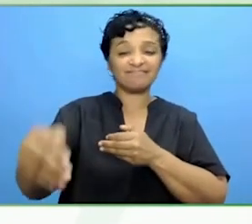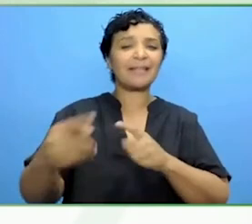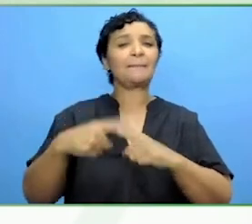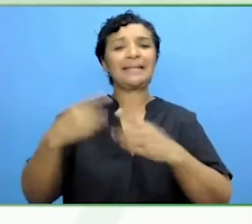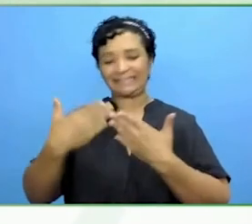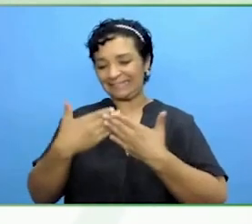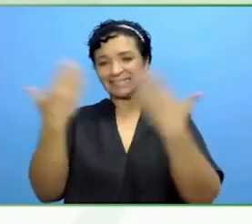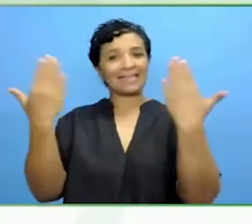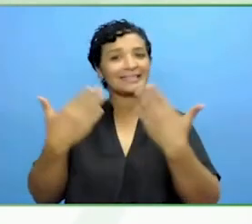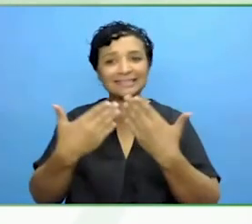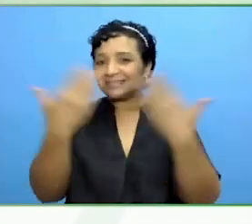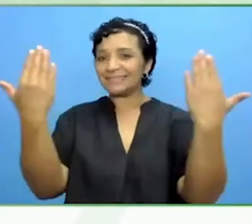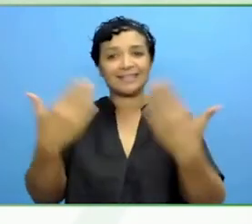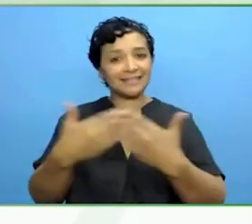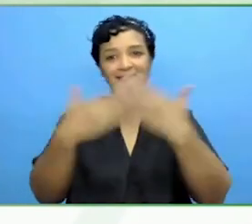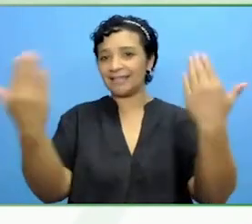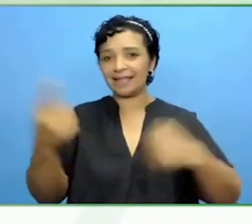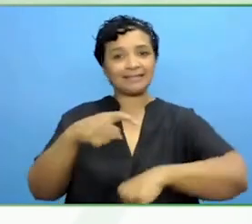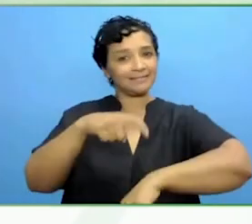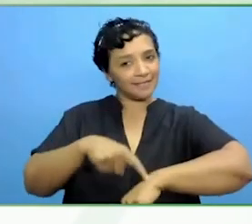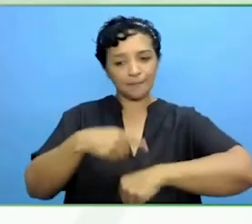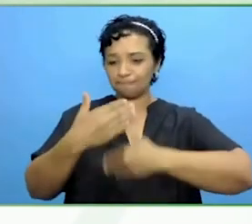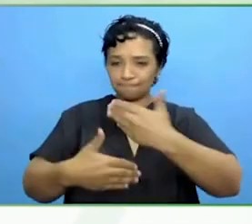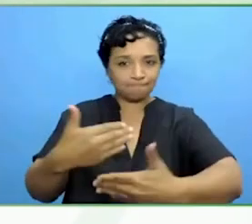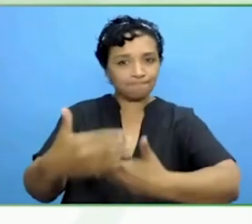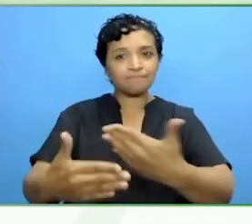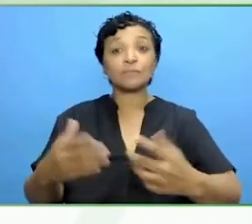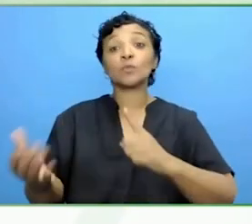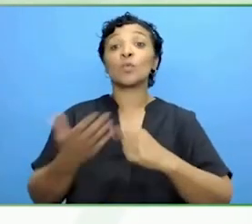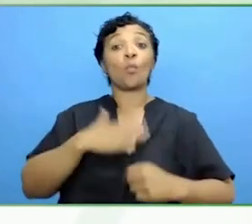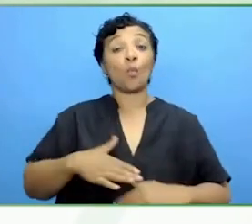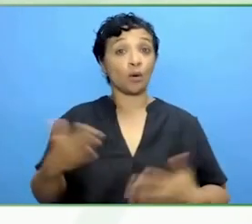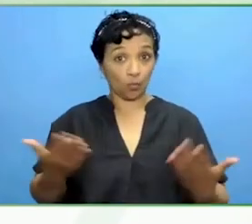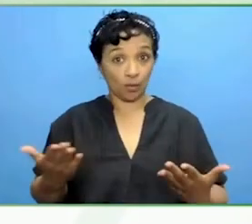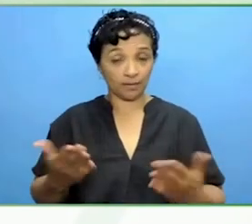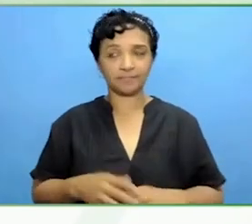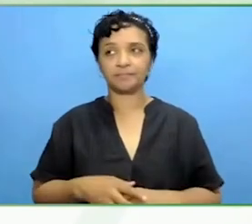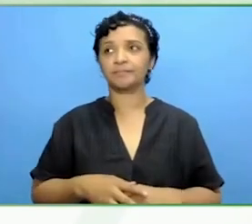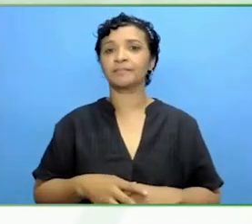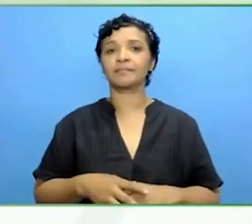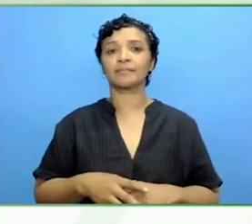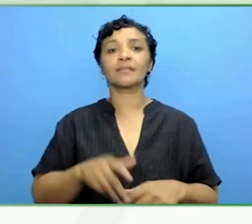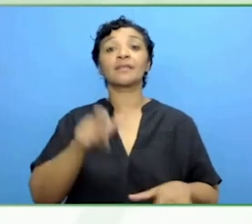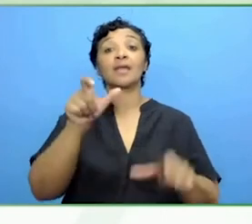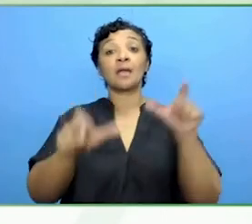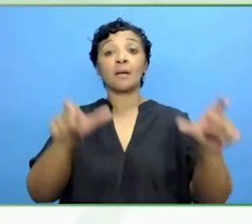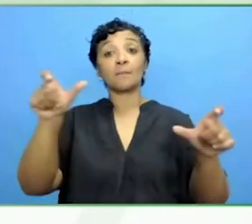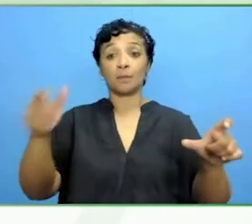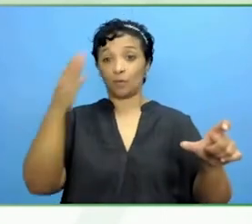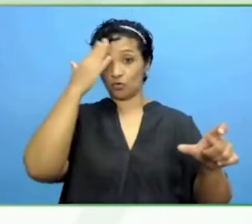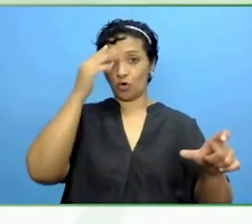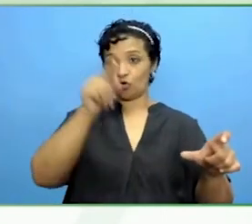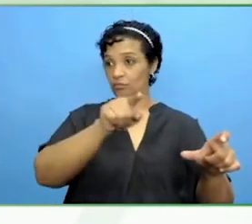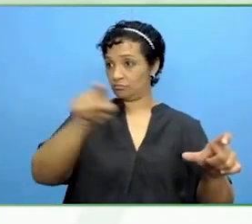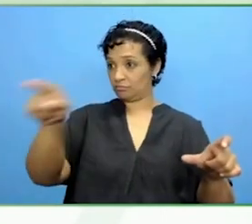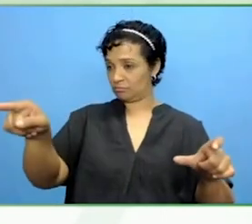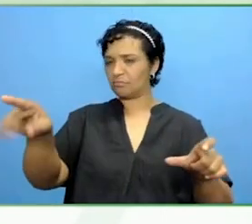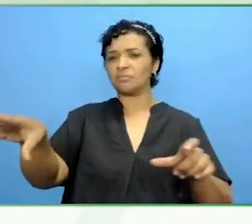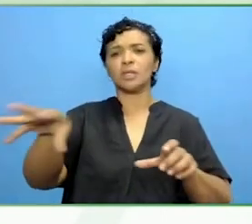is for people to know that you belong, that you matter, that you